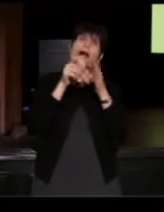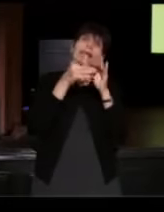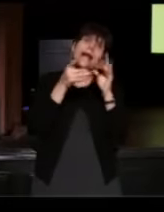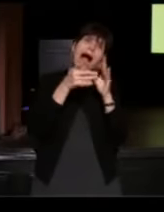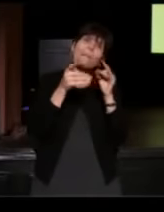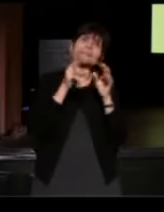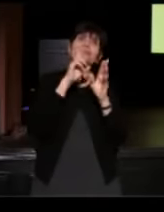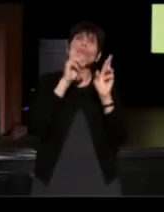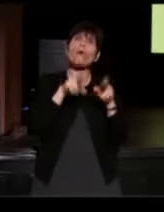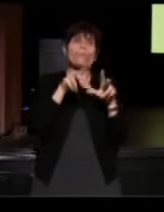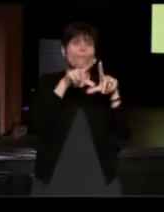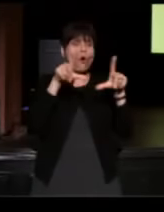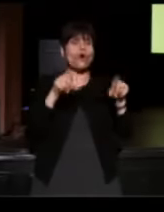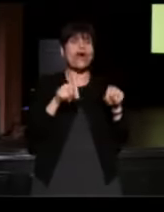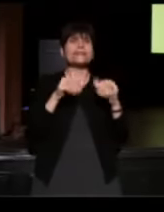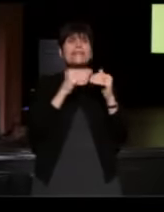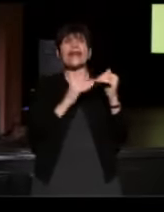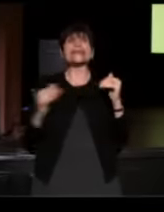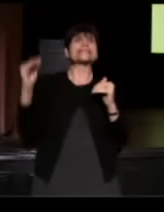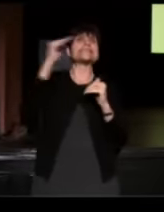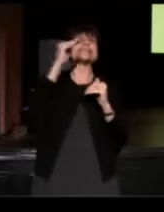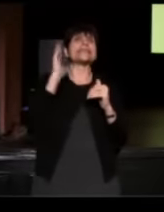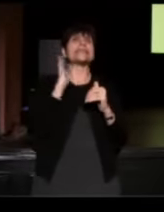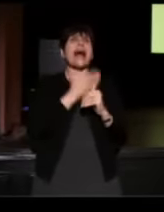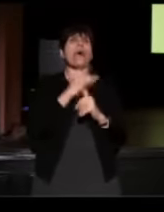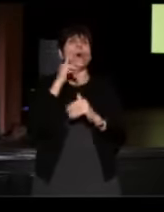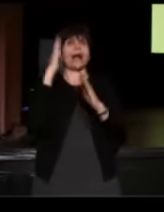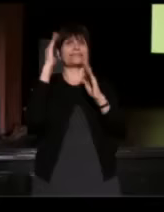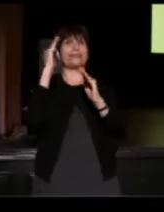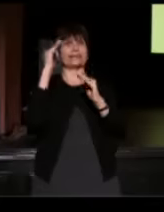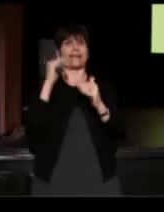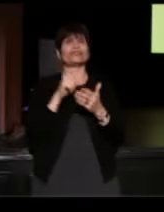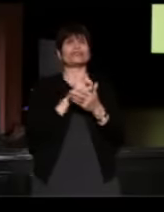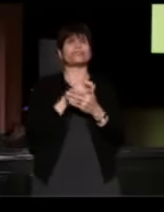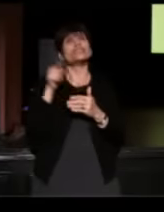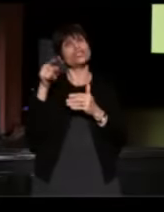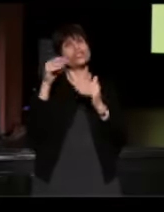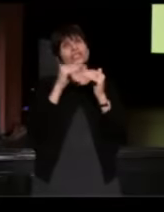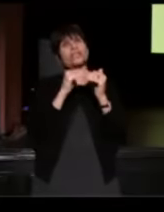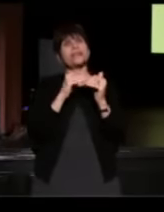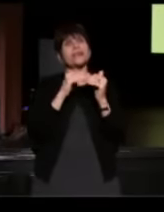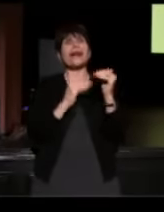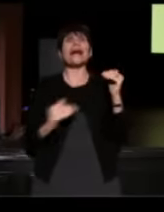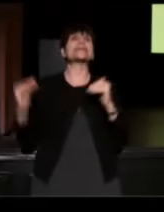we say they exceeded our expectations. She exceeded our expectations.